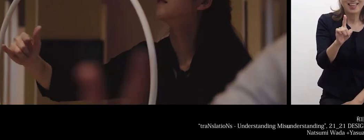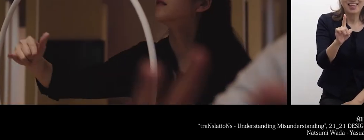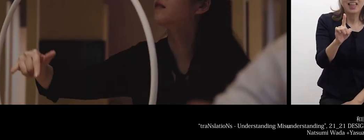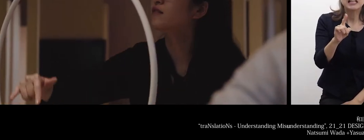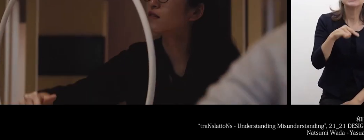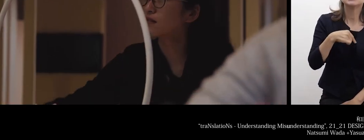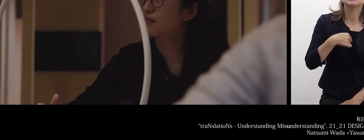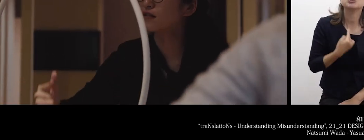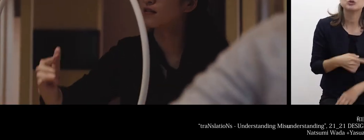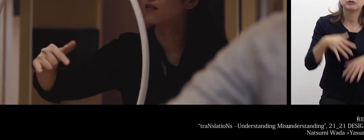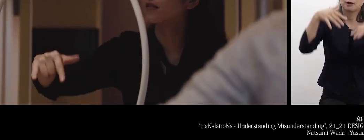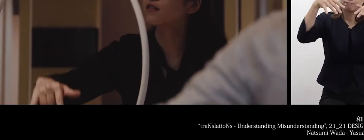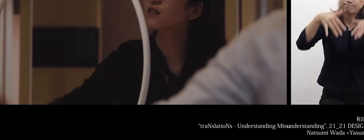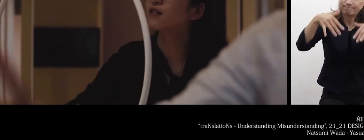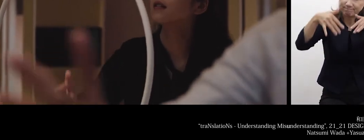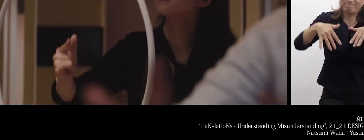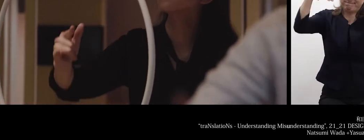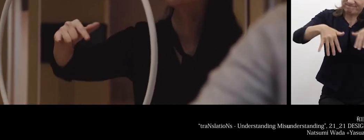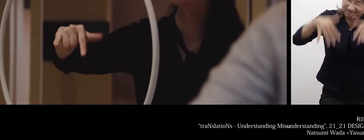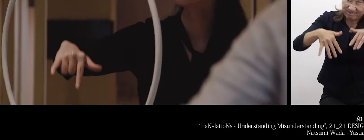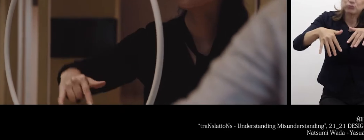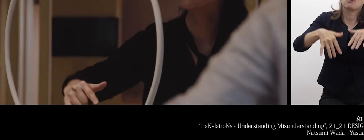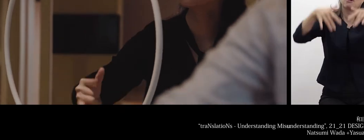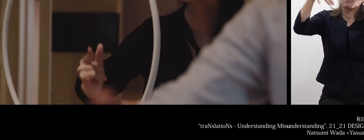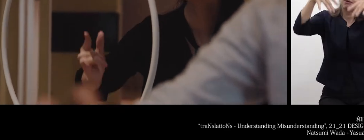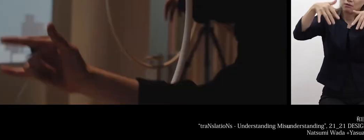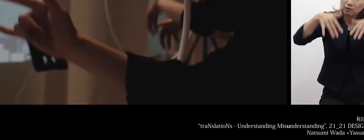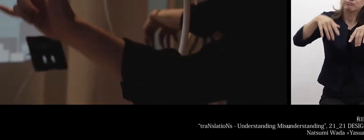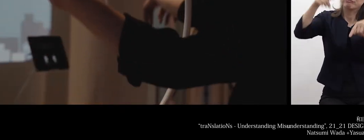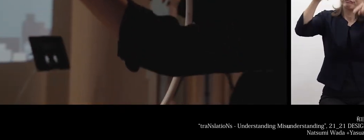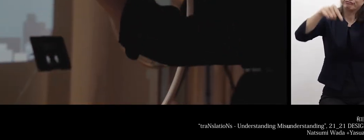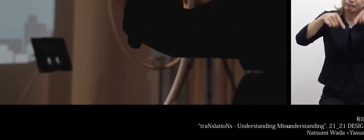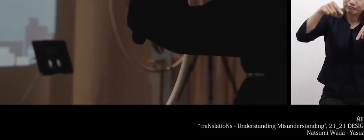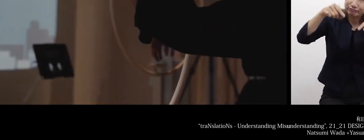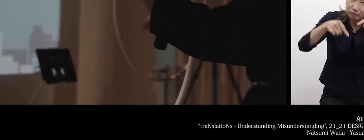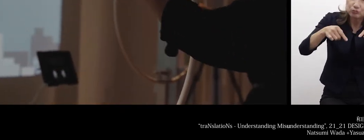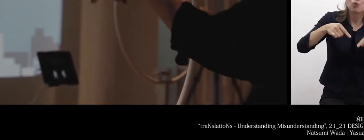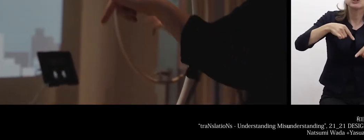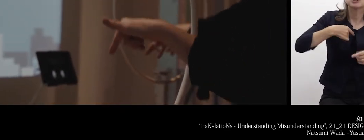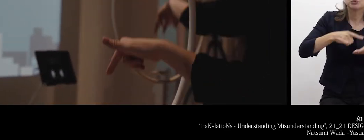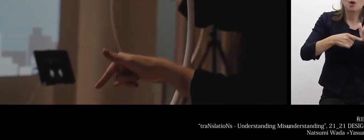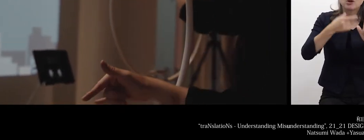and they make rain as fast as they want, fly the airplane as they like.